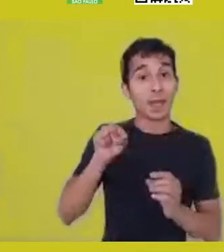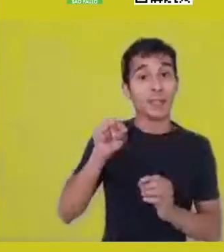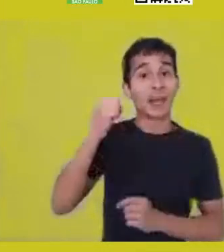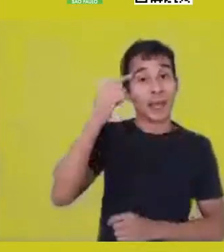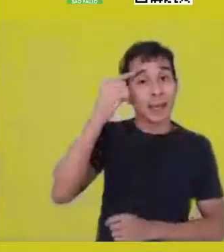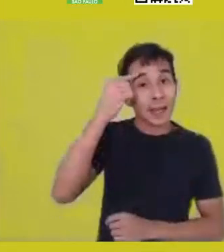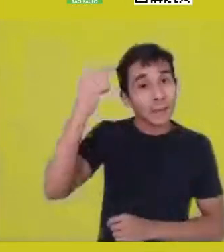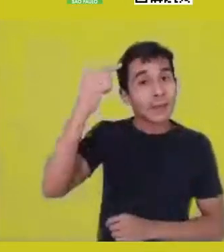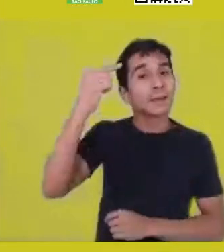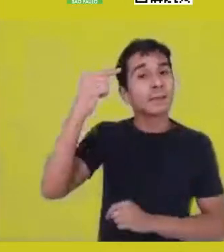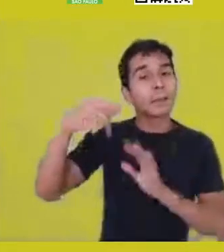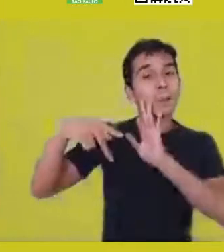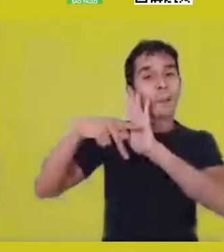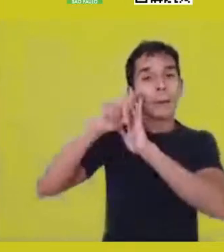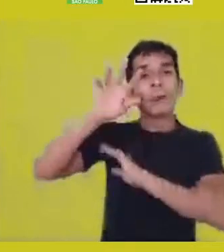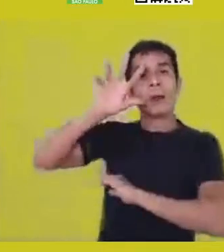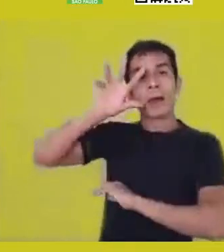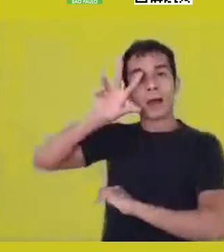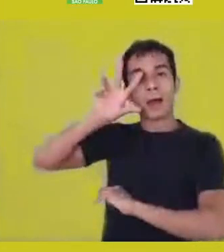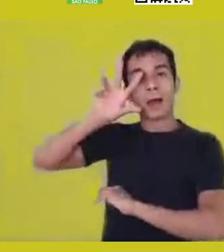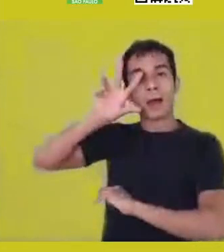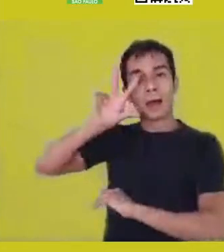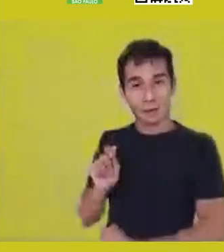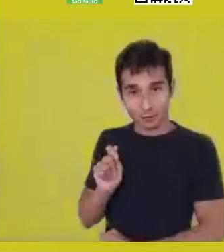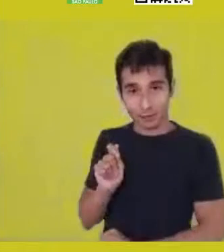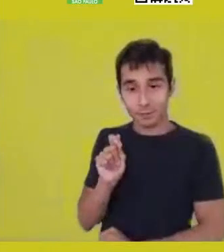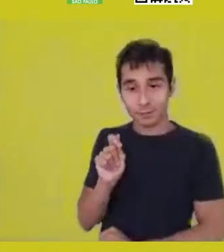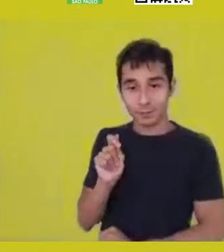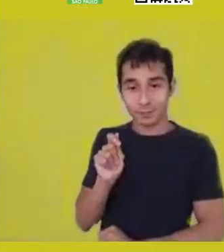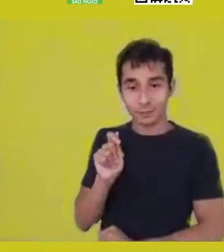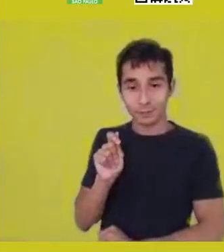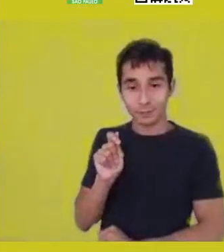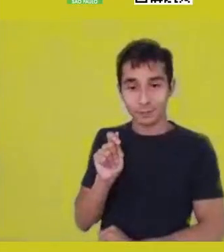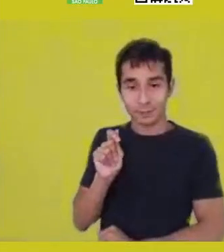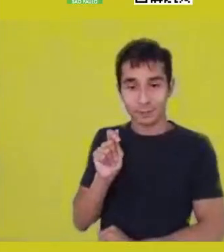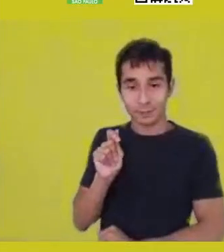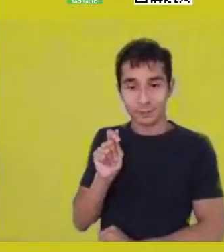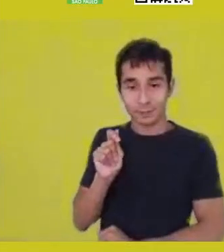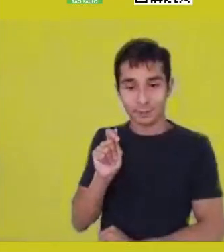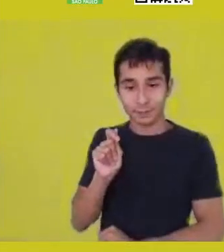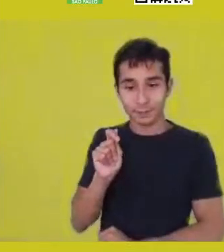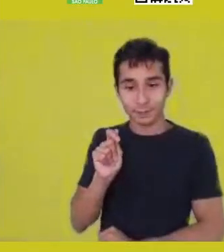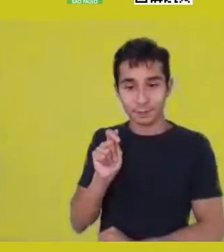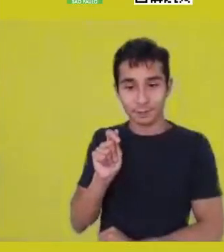within this conception, I believe this return to a location,